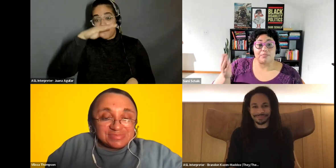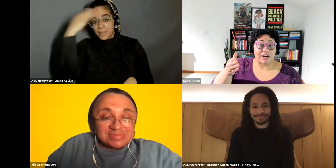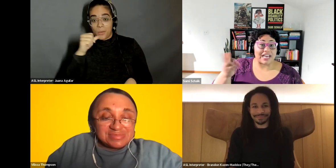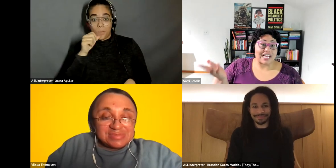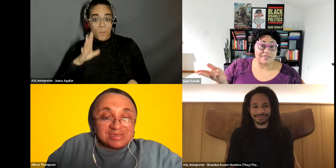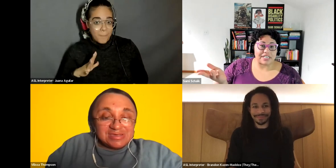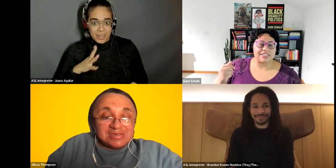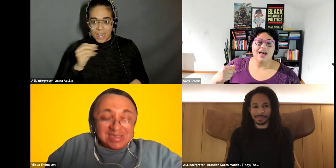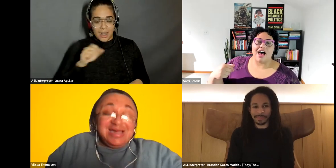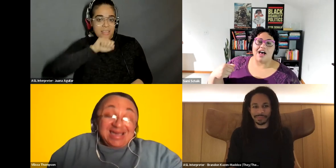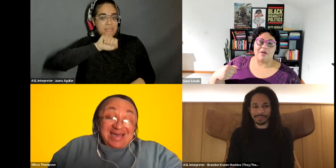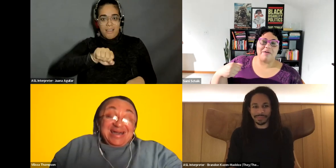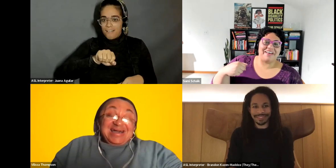Sami Schalk: period end of sentence.